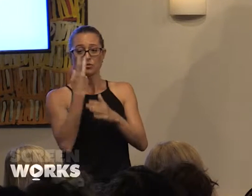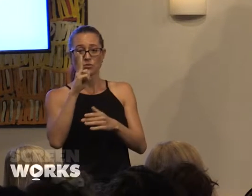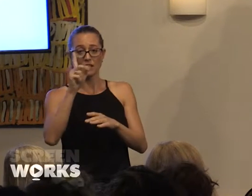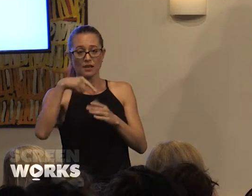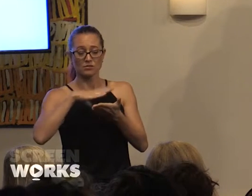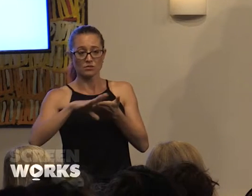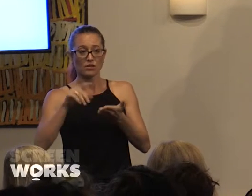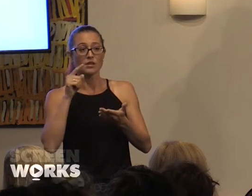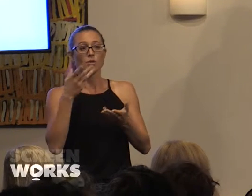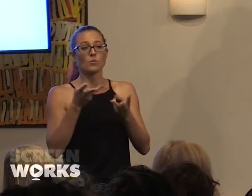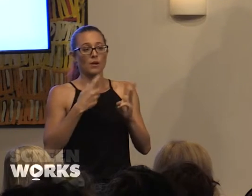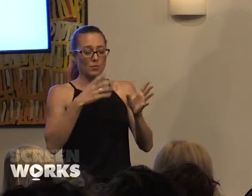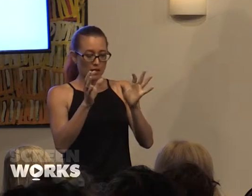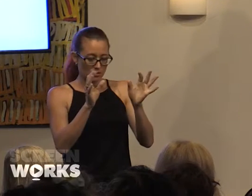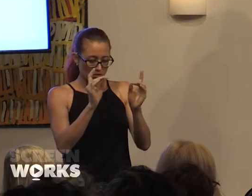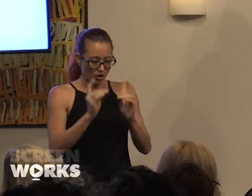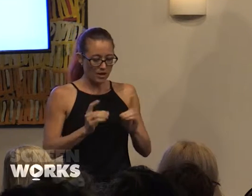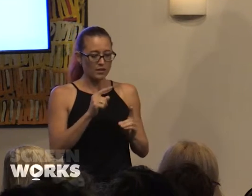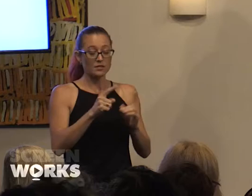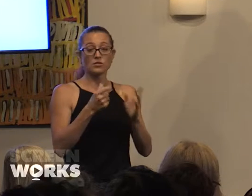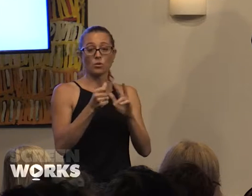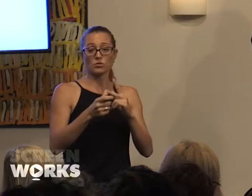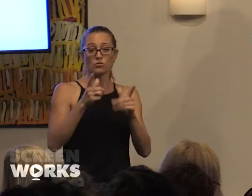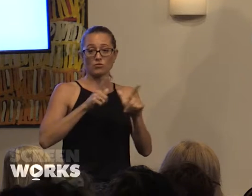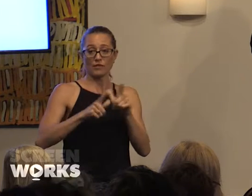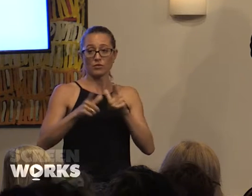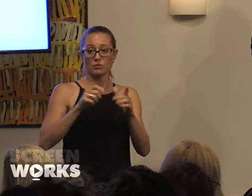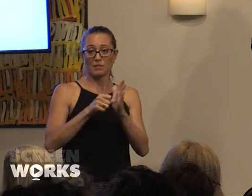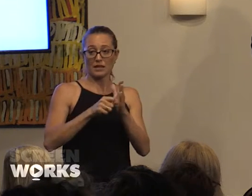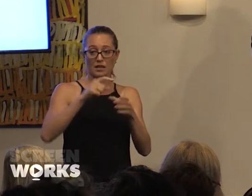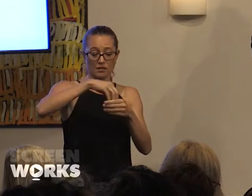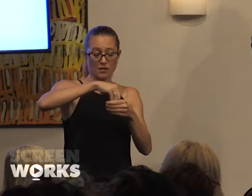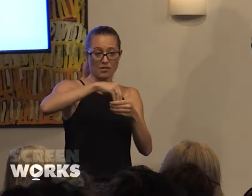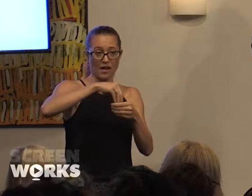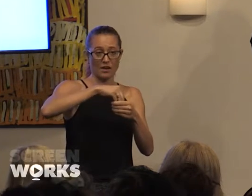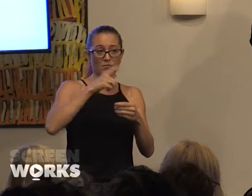way that we model it out means that there's also travel money in there potentially as well. So this is an